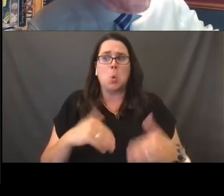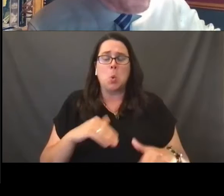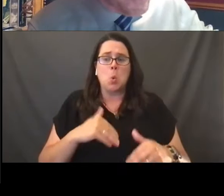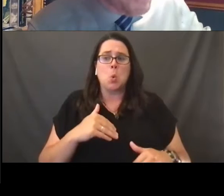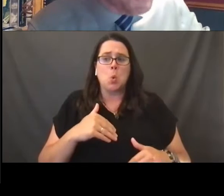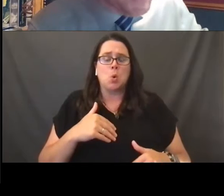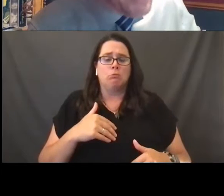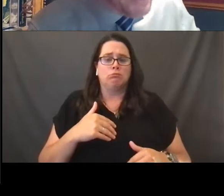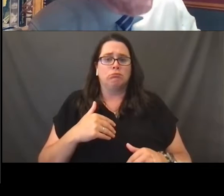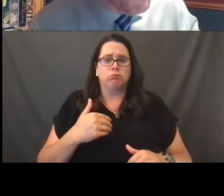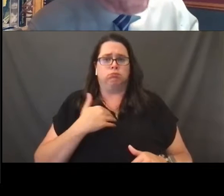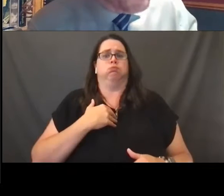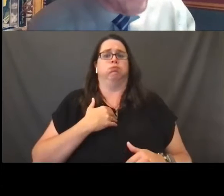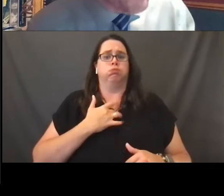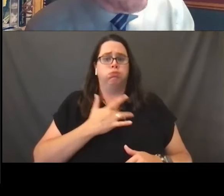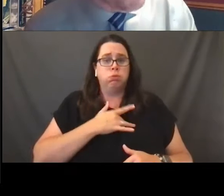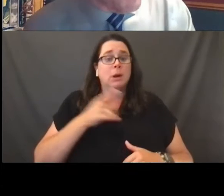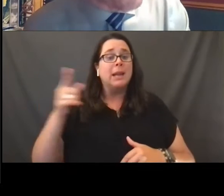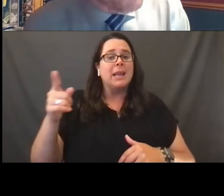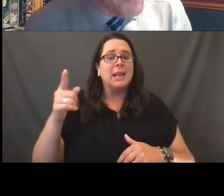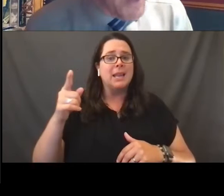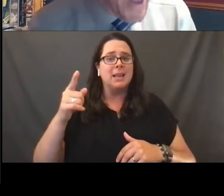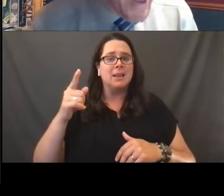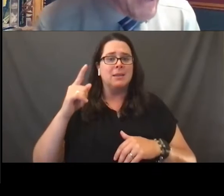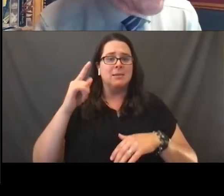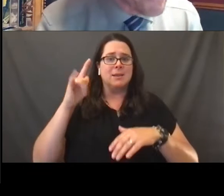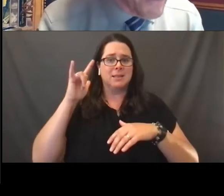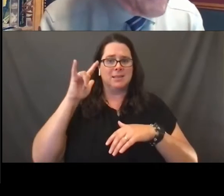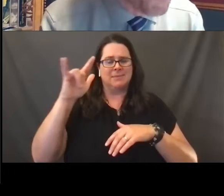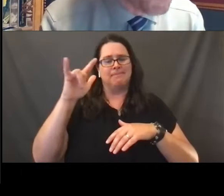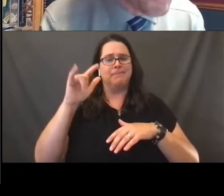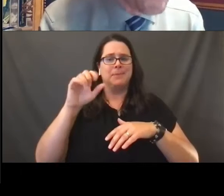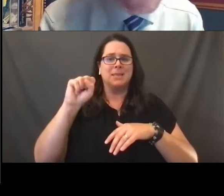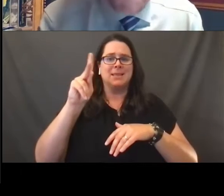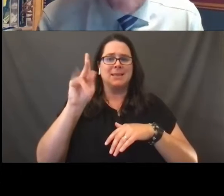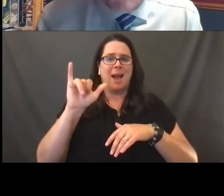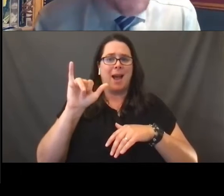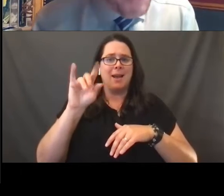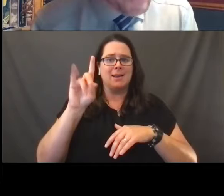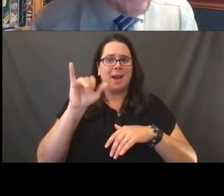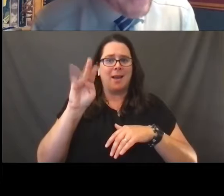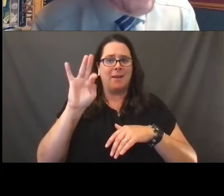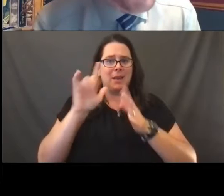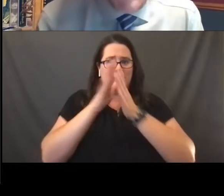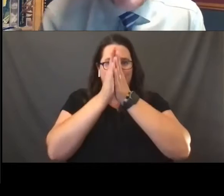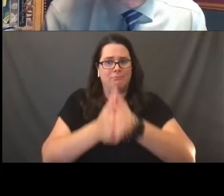He was a skydiving enthusiast instructor and he routinely told his female clients